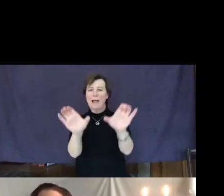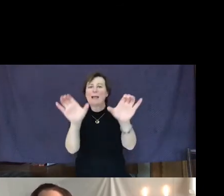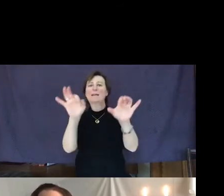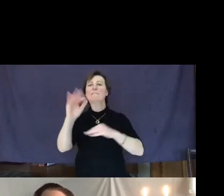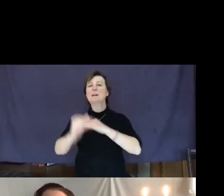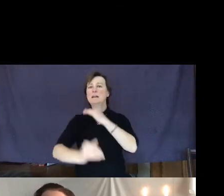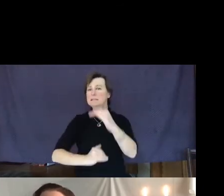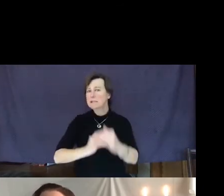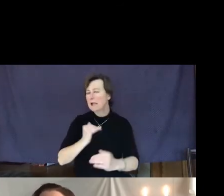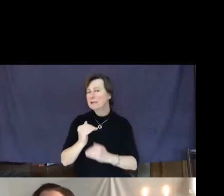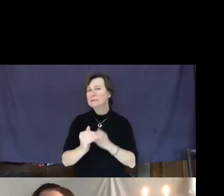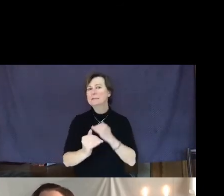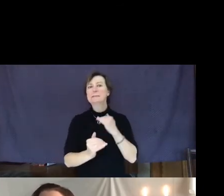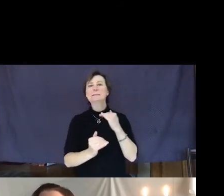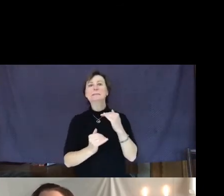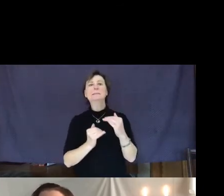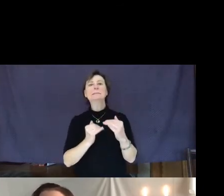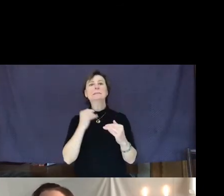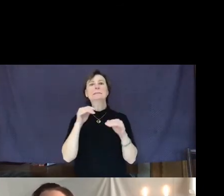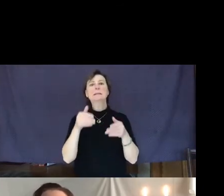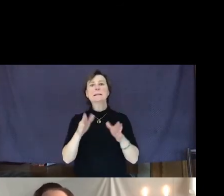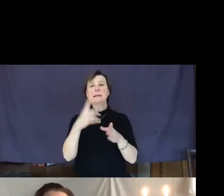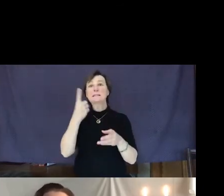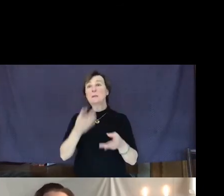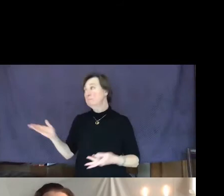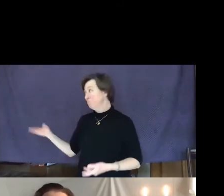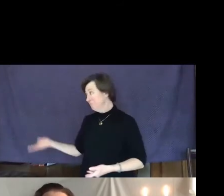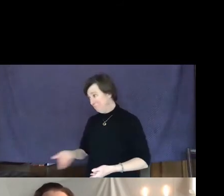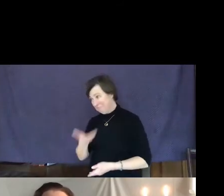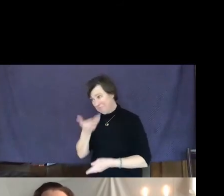like letting someone go ahead of you at the grocery store